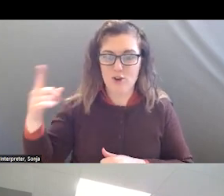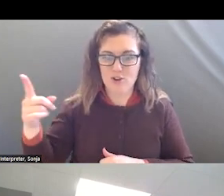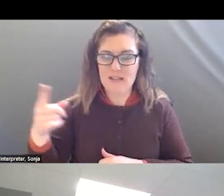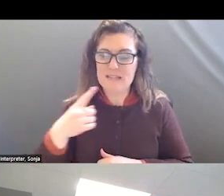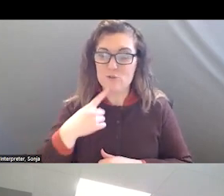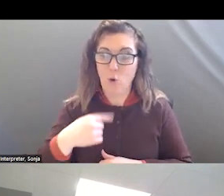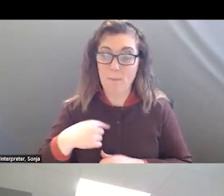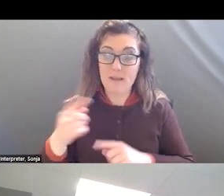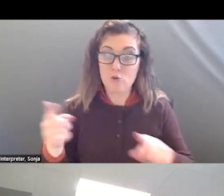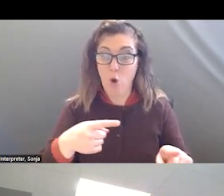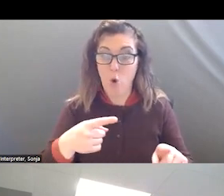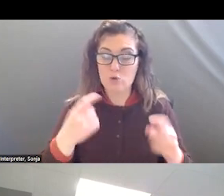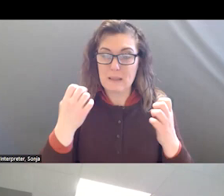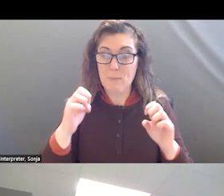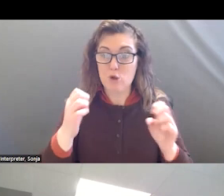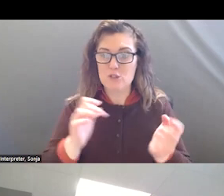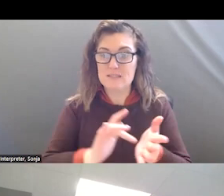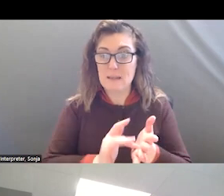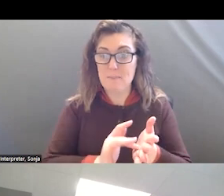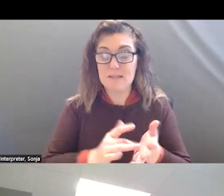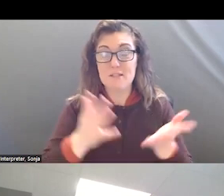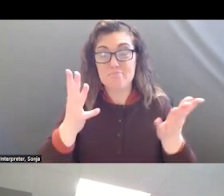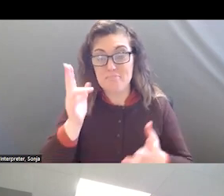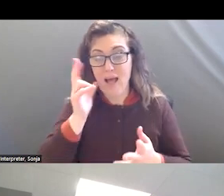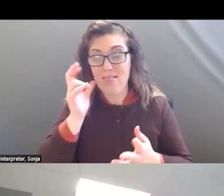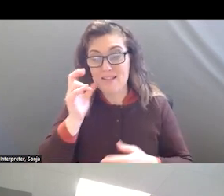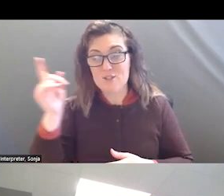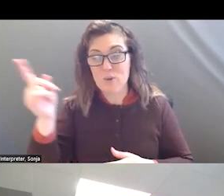INTO EMERGENCY MEDICINE SO I LISTENED. NANCY CAROLINE WAS MY